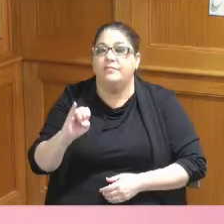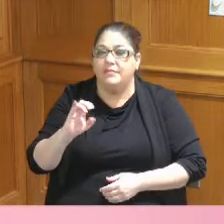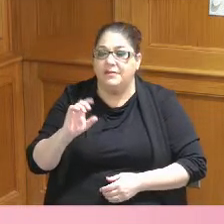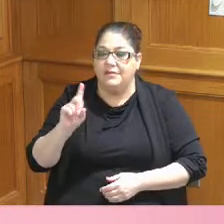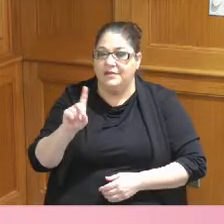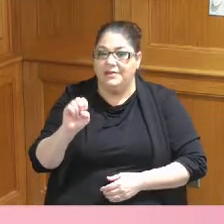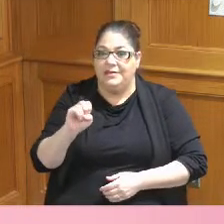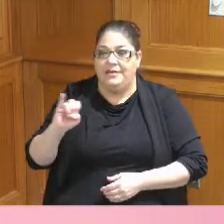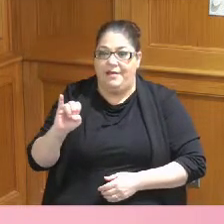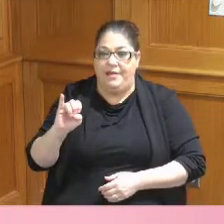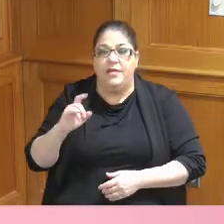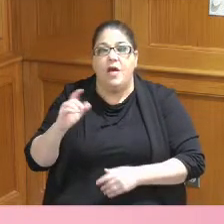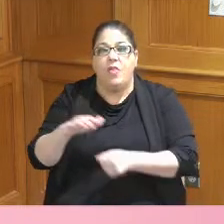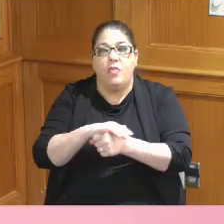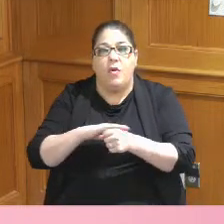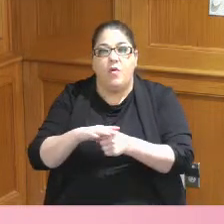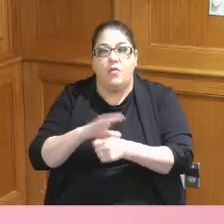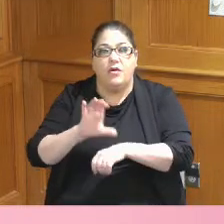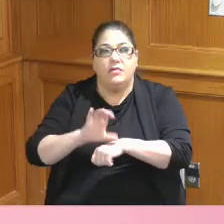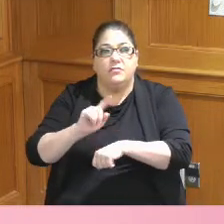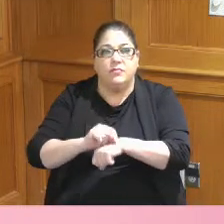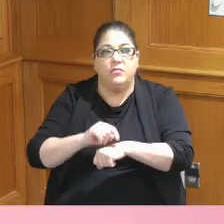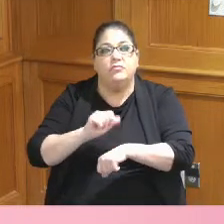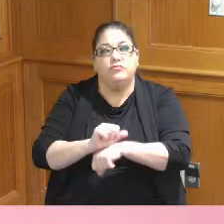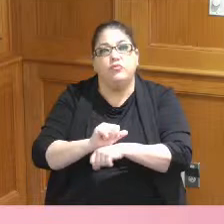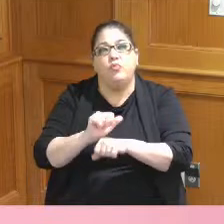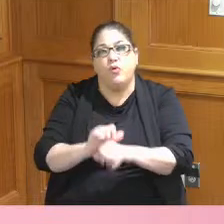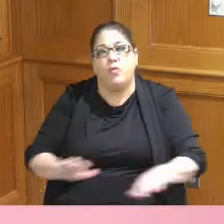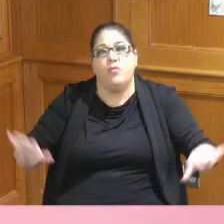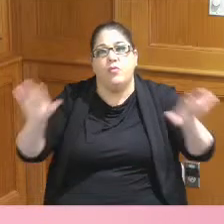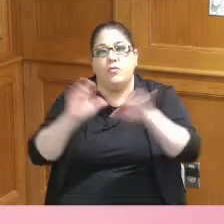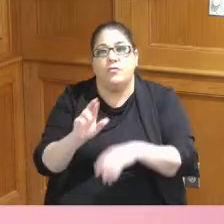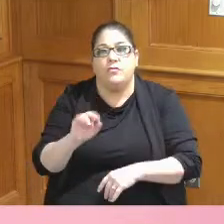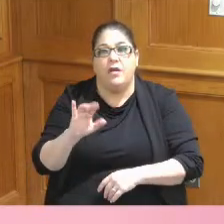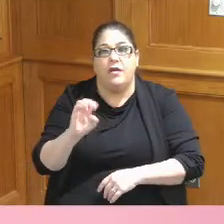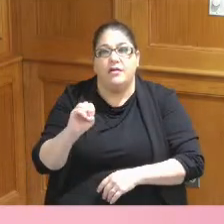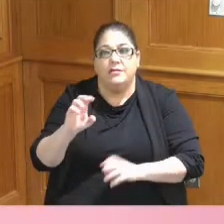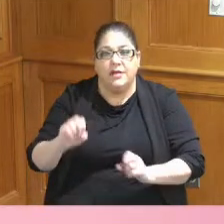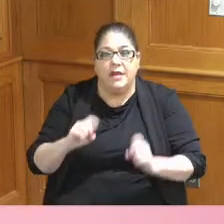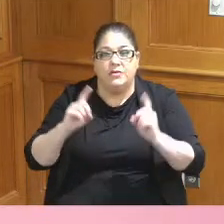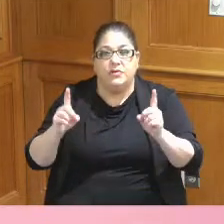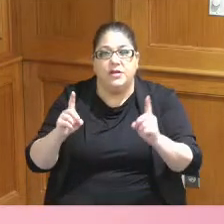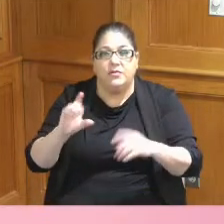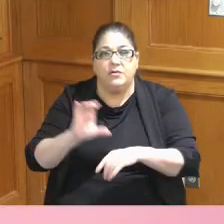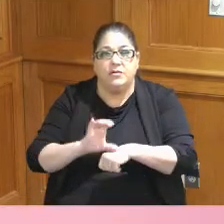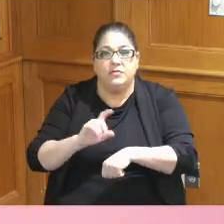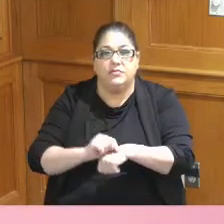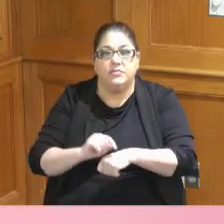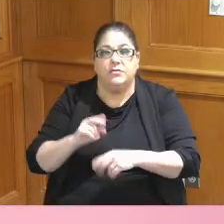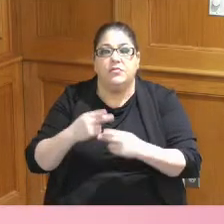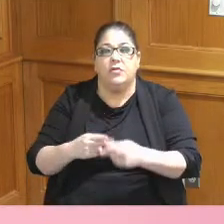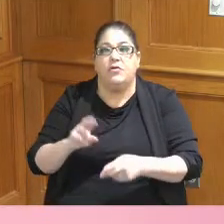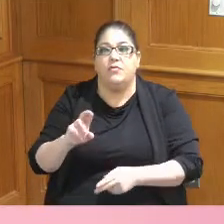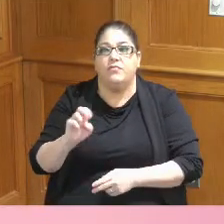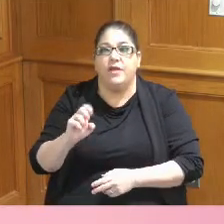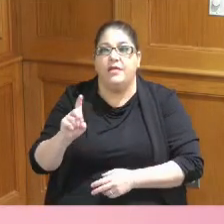a local consultant who works nationally Rice Educational Consultant also called RedCon and